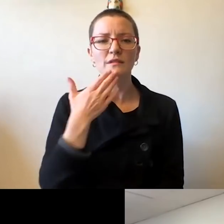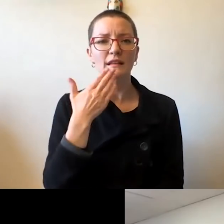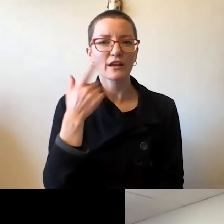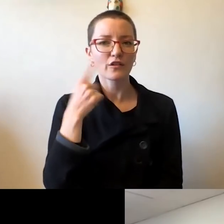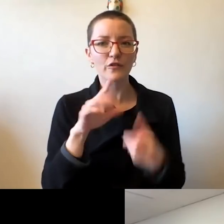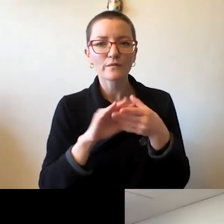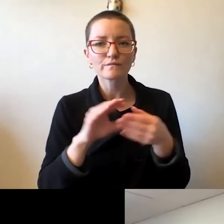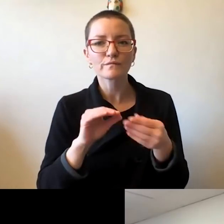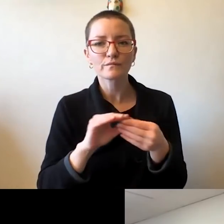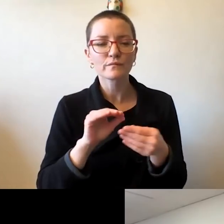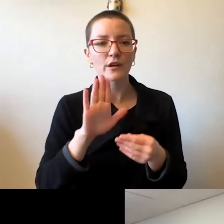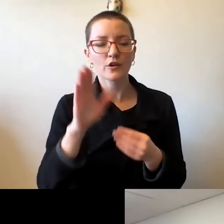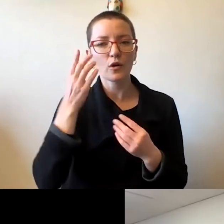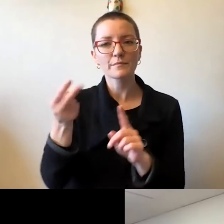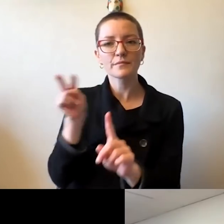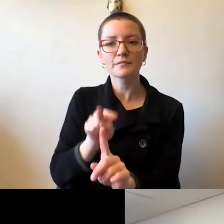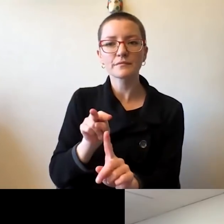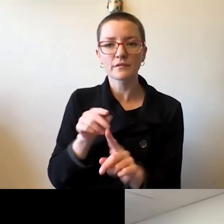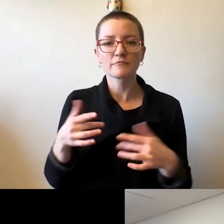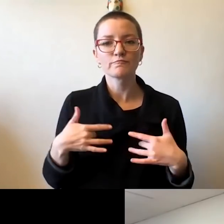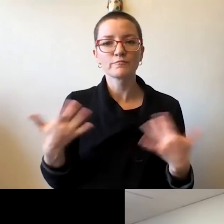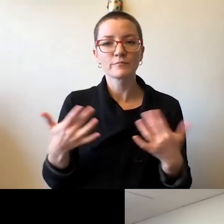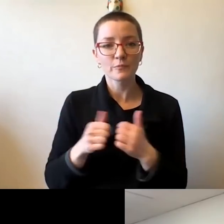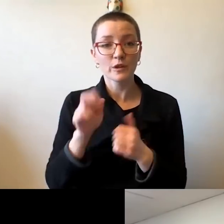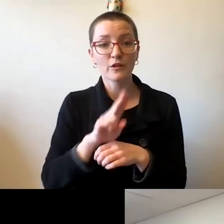of the university in this truly unusual and uncertain here.